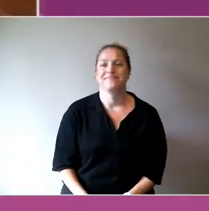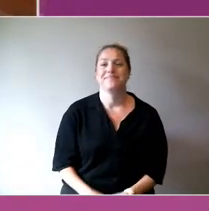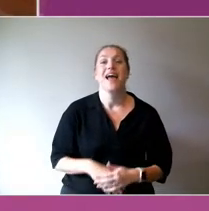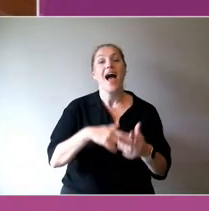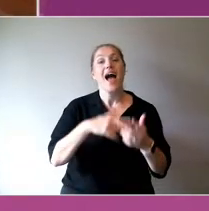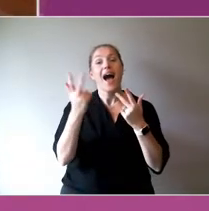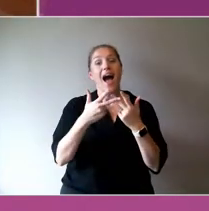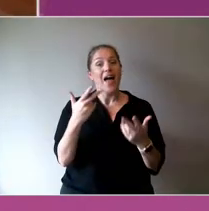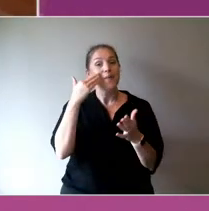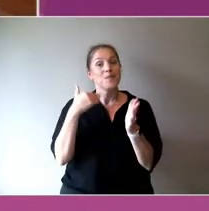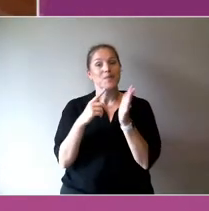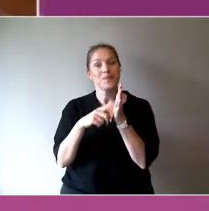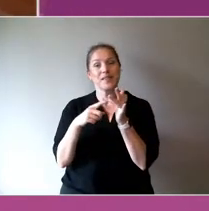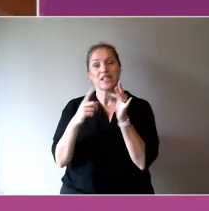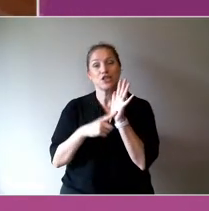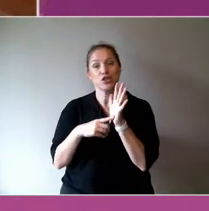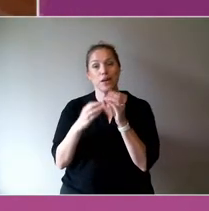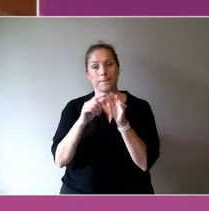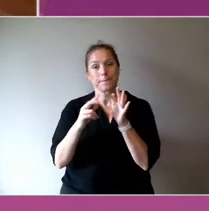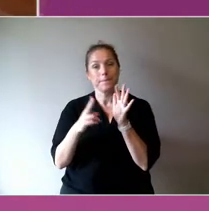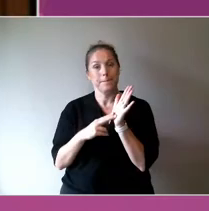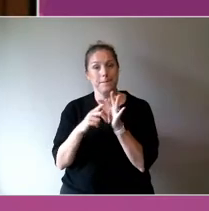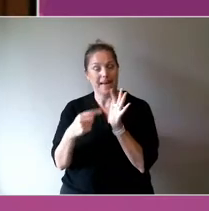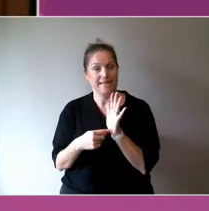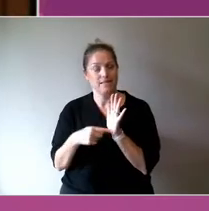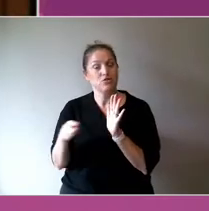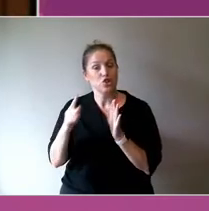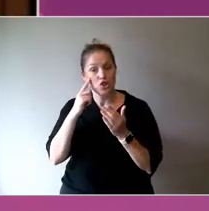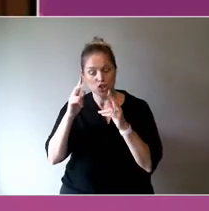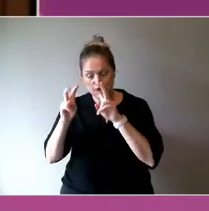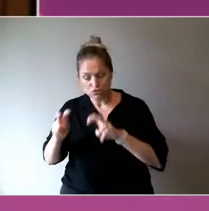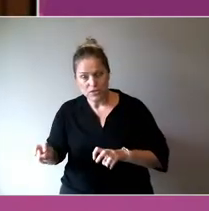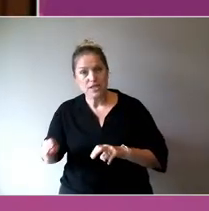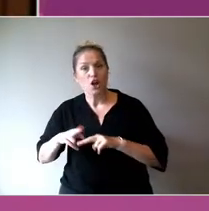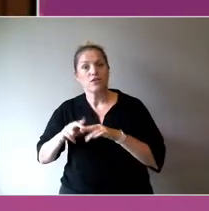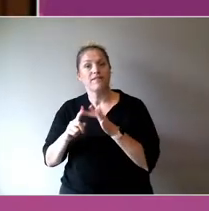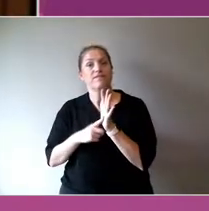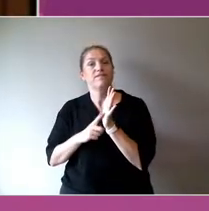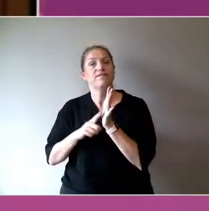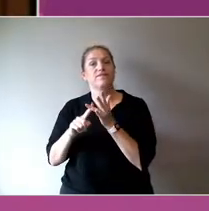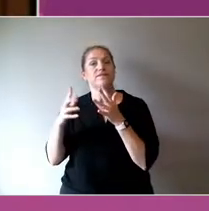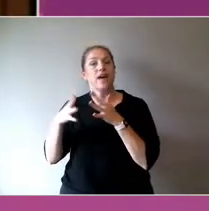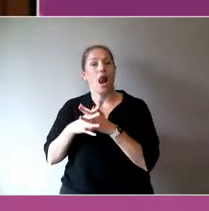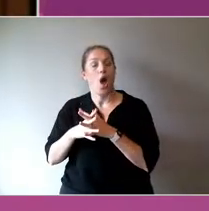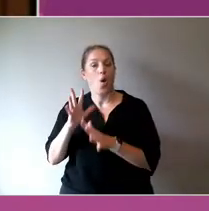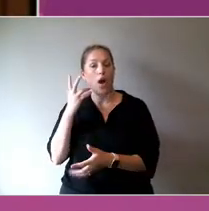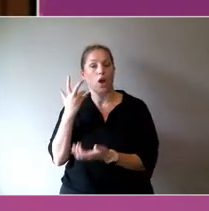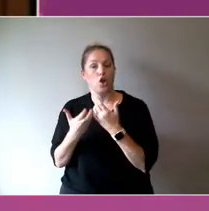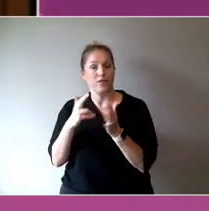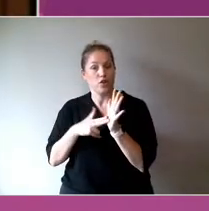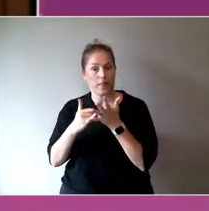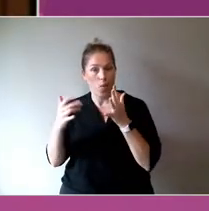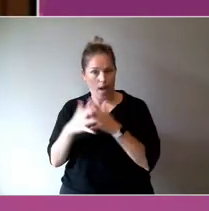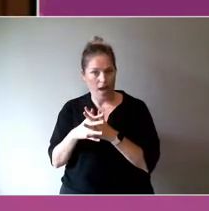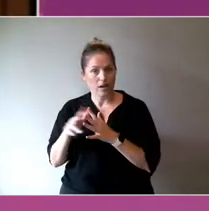Jill is an Australian research council laureate fellow, founder of the Big Anxiety Festival.